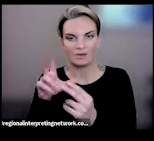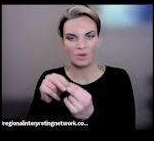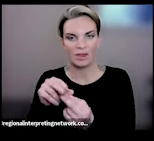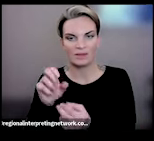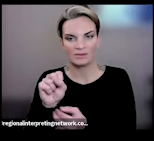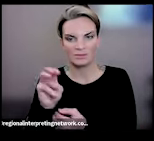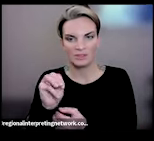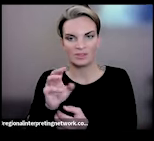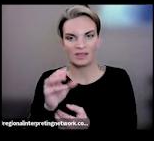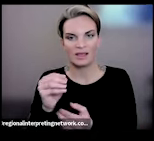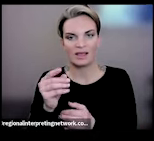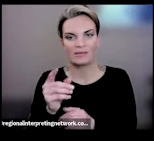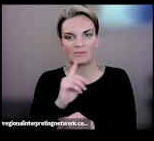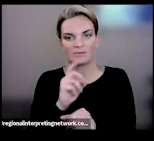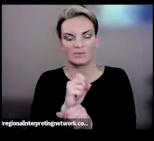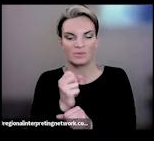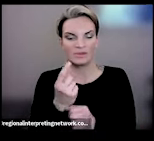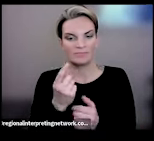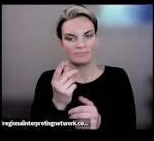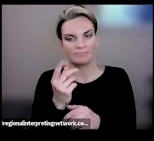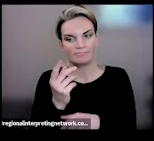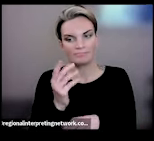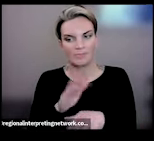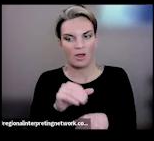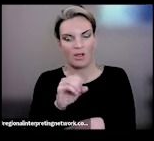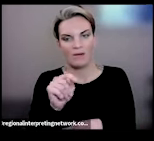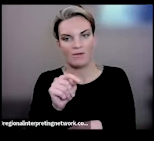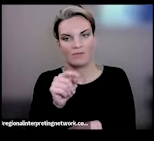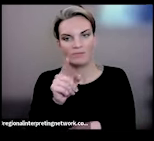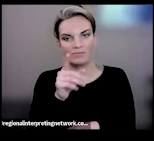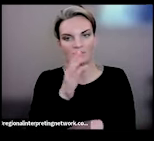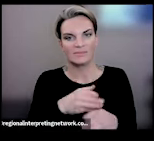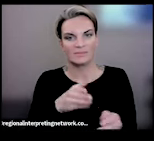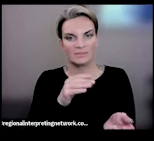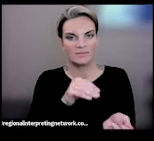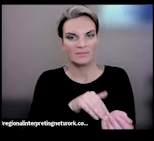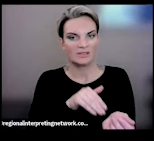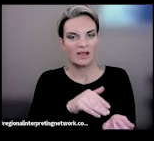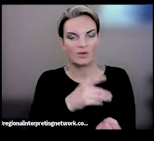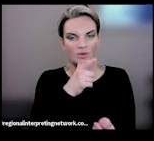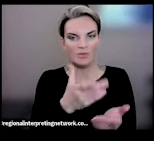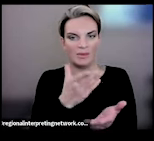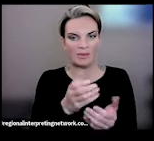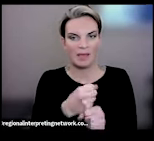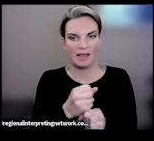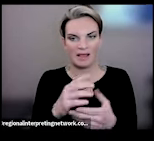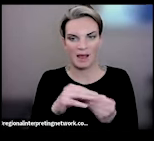their medical professionals who are maybe making comments that are insensitive, I think